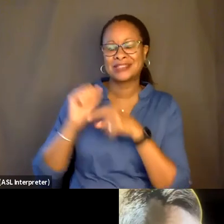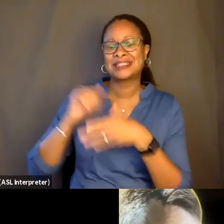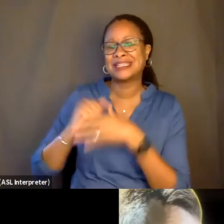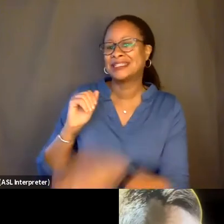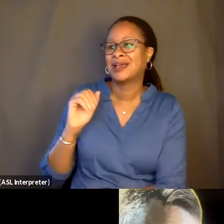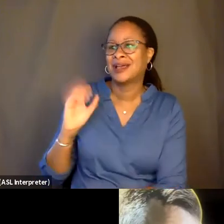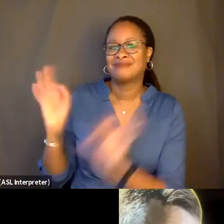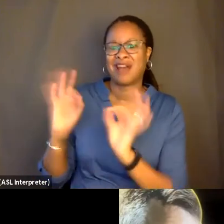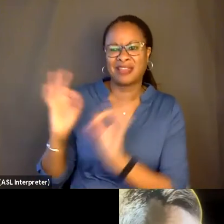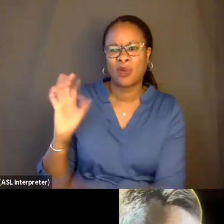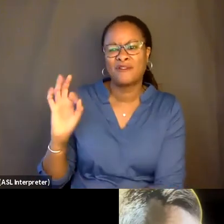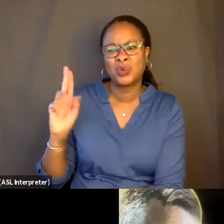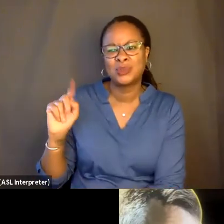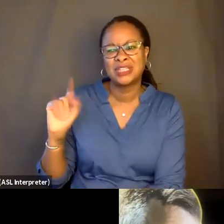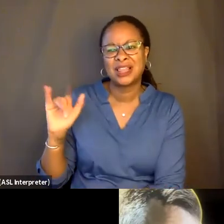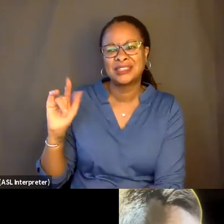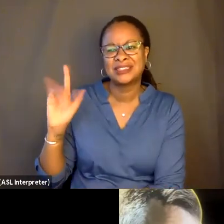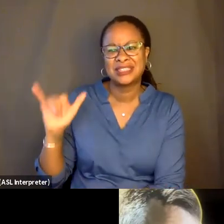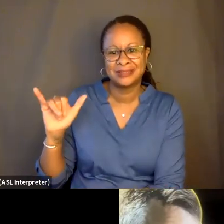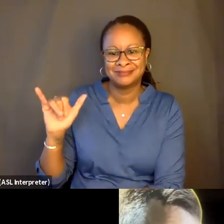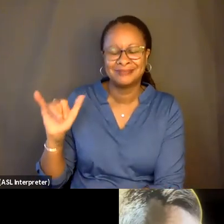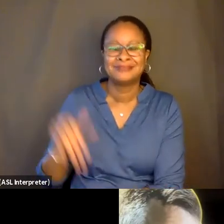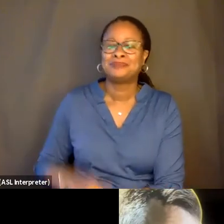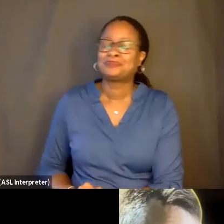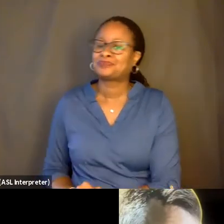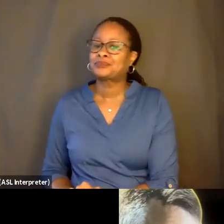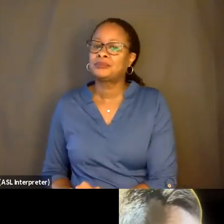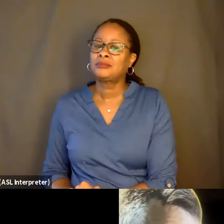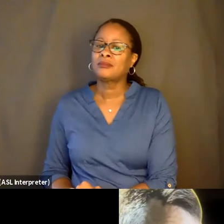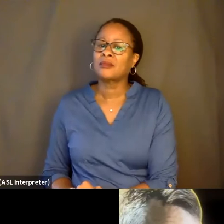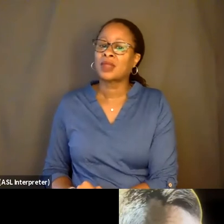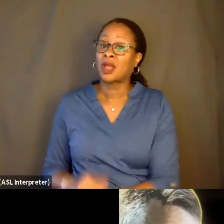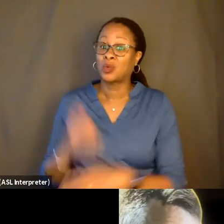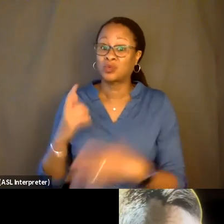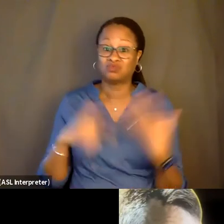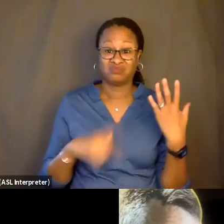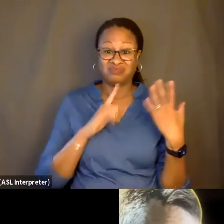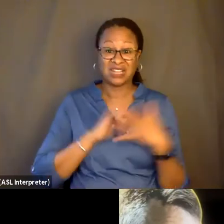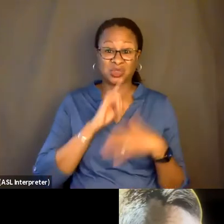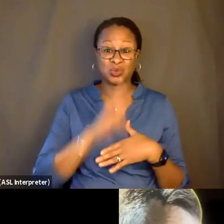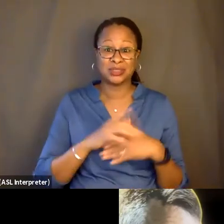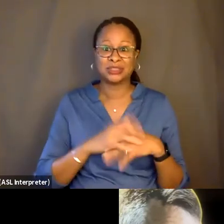And what I totally see-- and you see me smiling, like, I'm